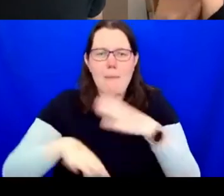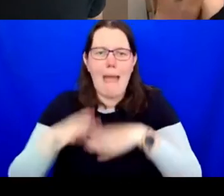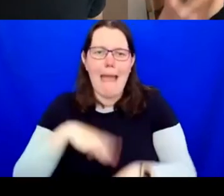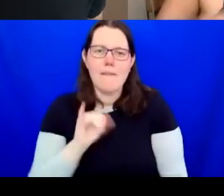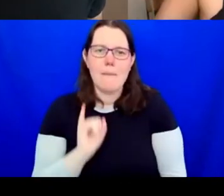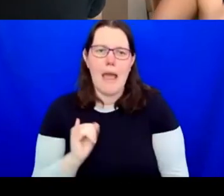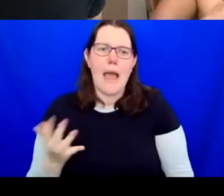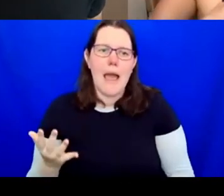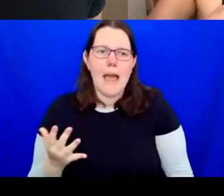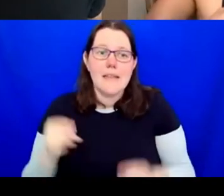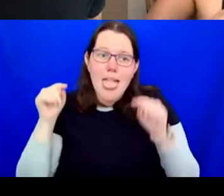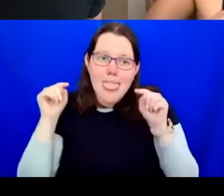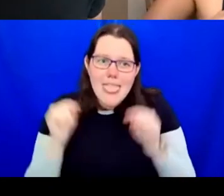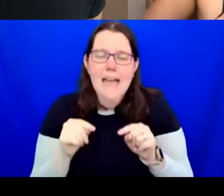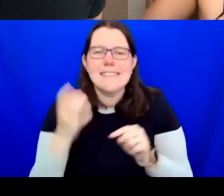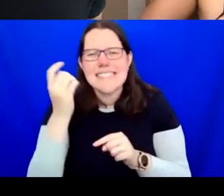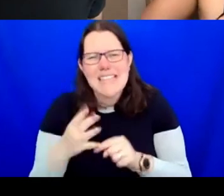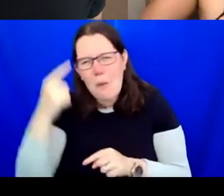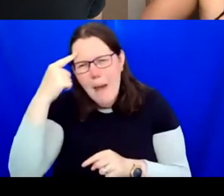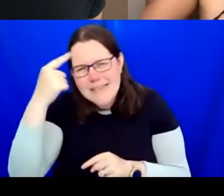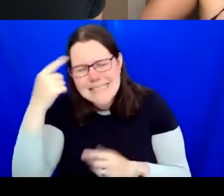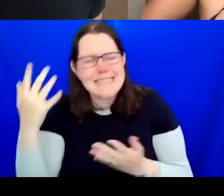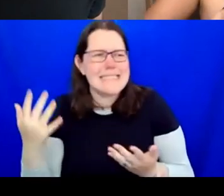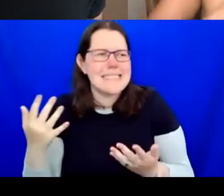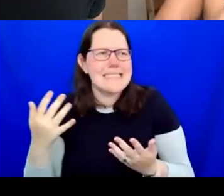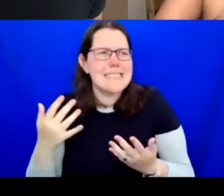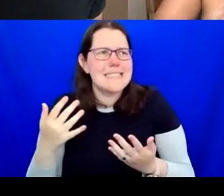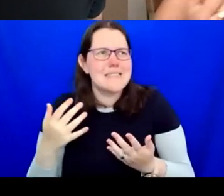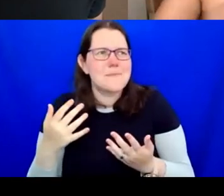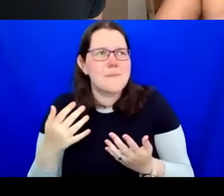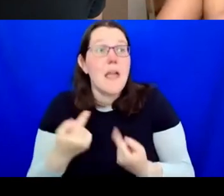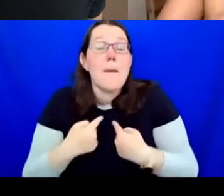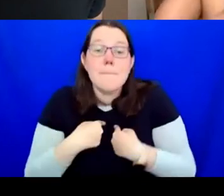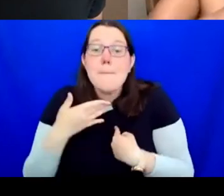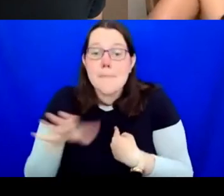mindedness and someone like me, I have to say, I have moved around to various positions. I'm not